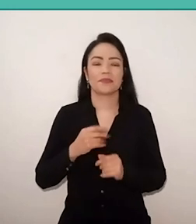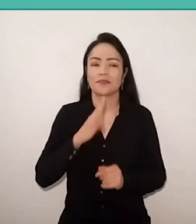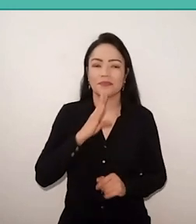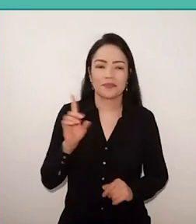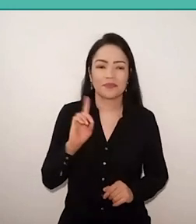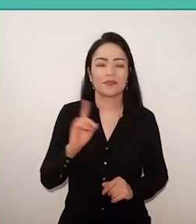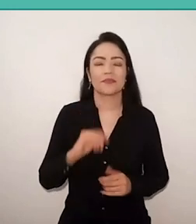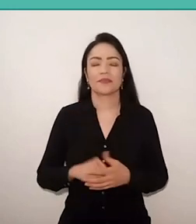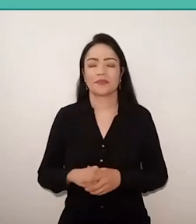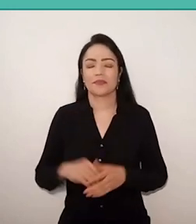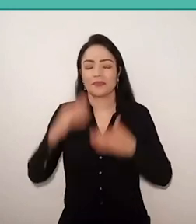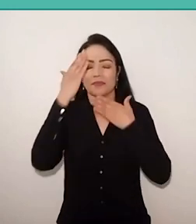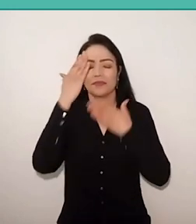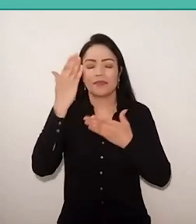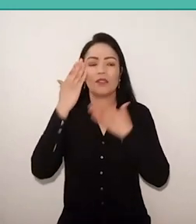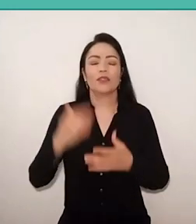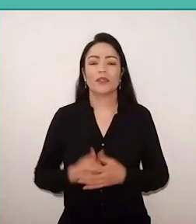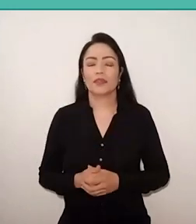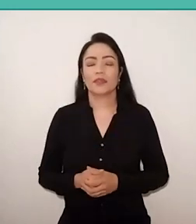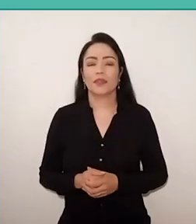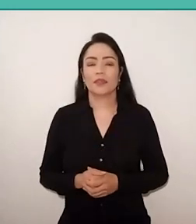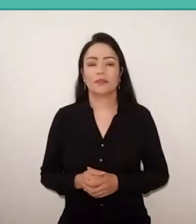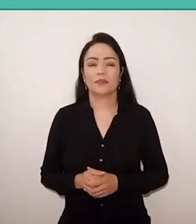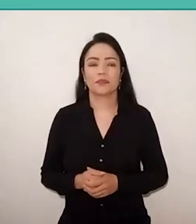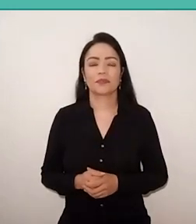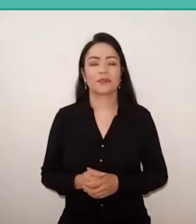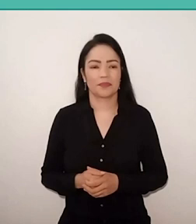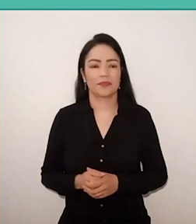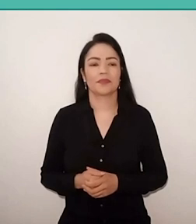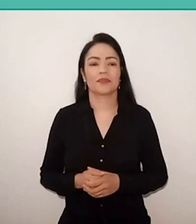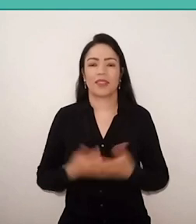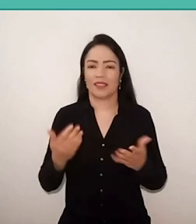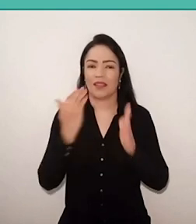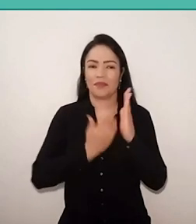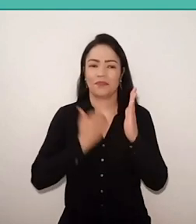Thanks. And, Romão, what do you add to that fear?